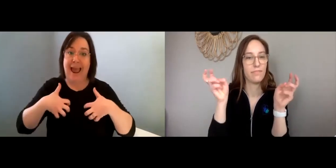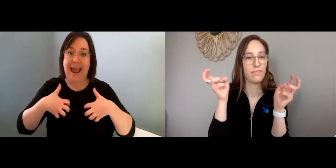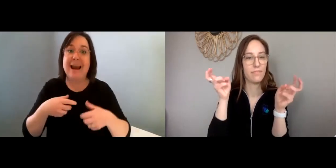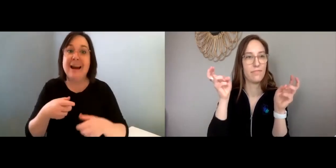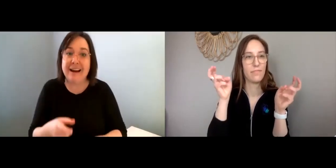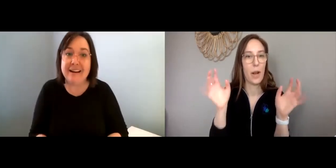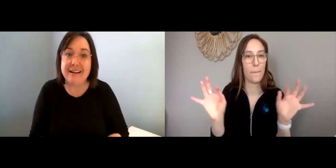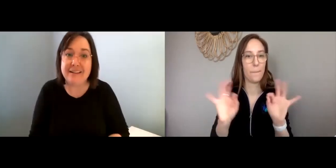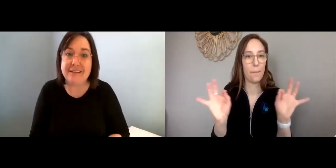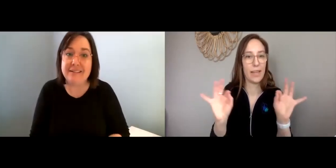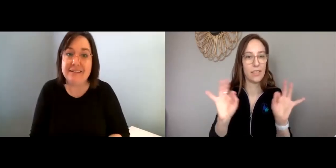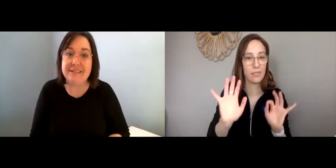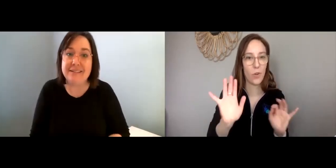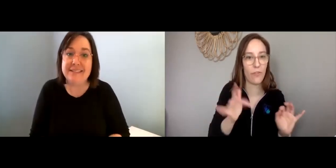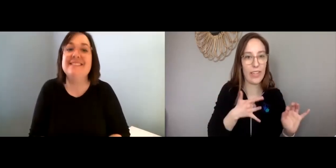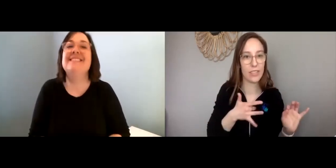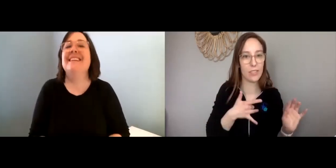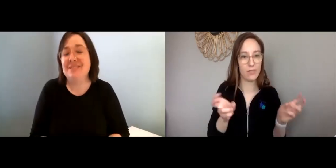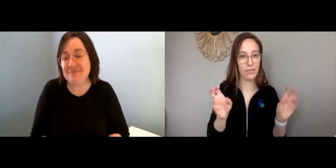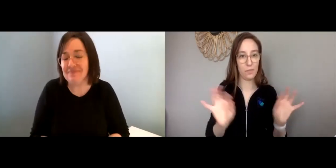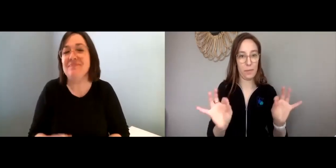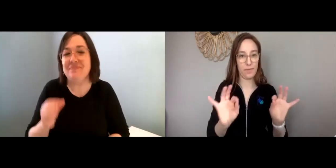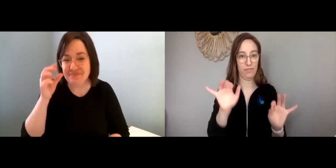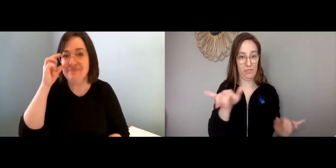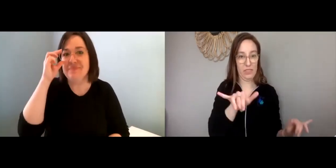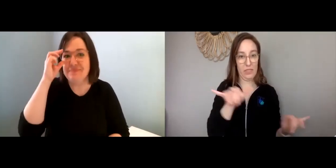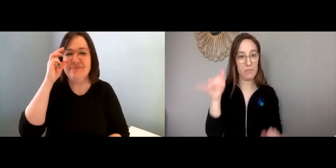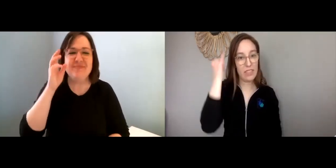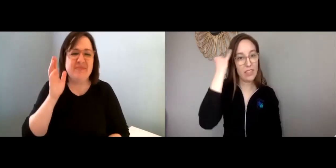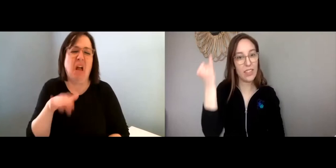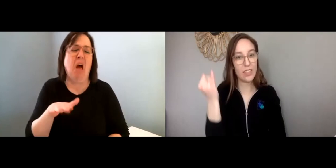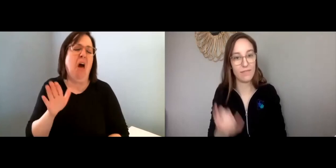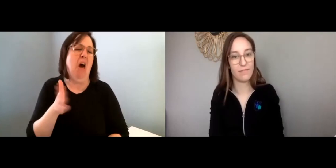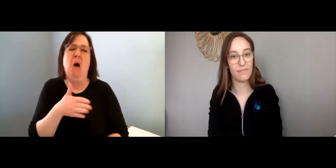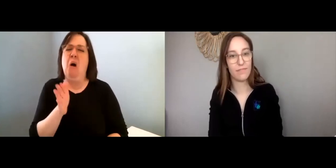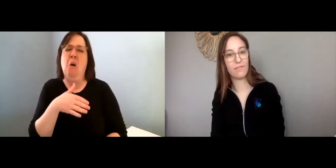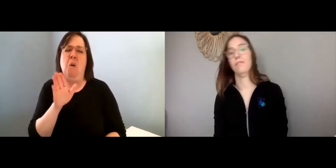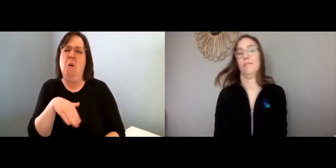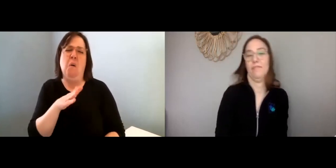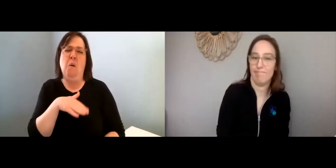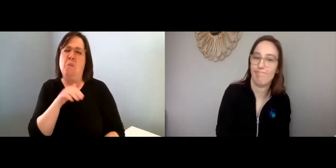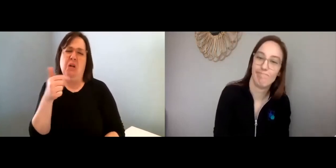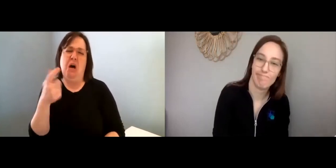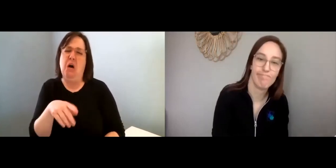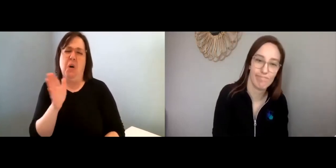Maggie: Yeah, it's sort of like minimizing your feelings, right, is that the same idea?